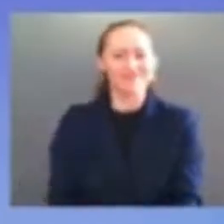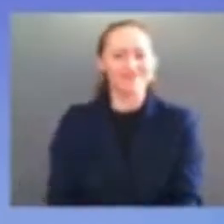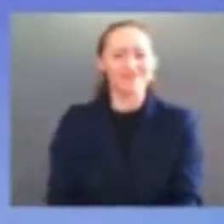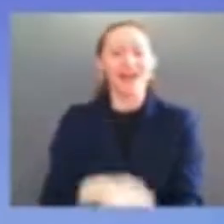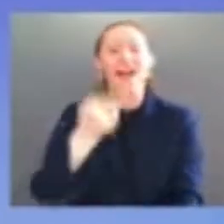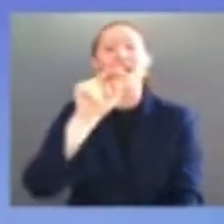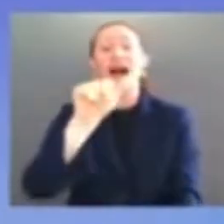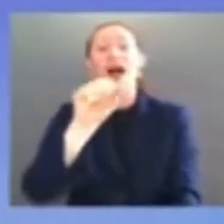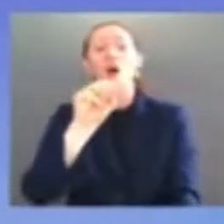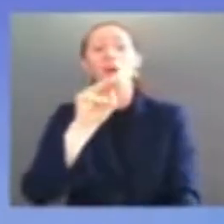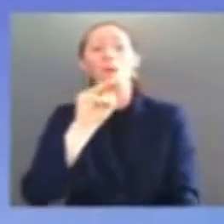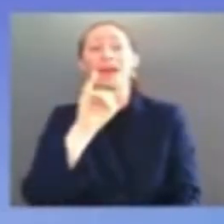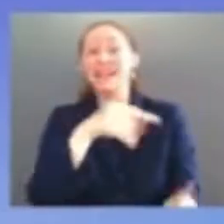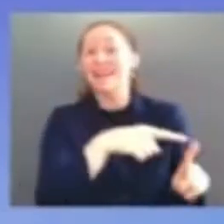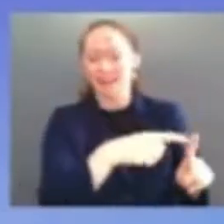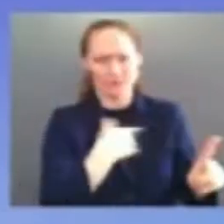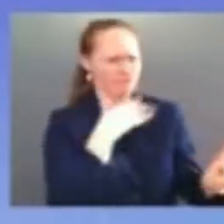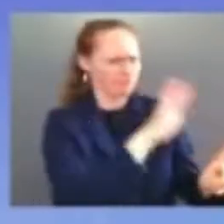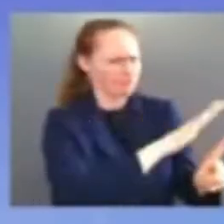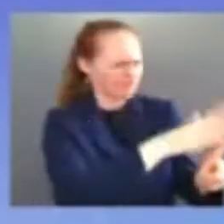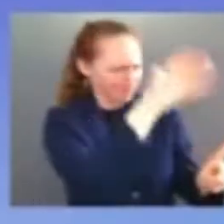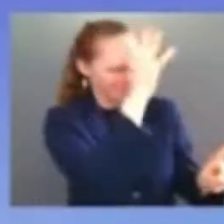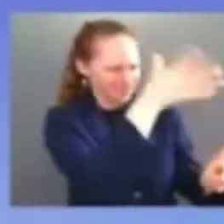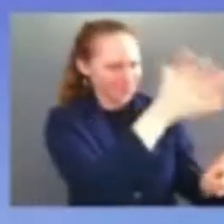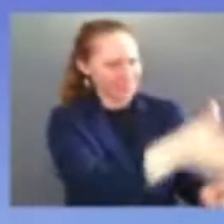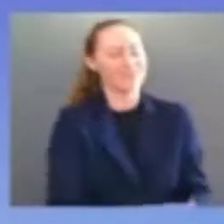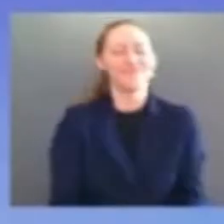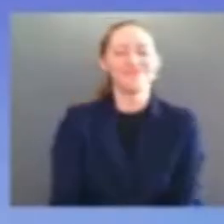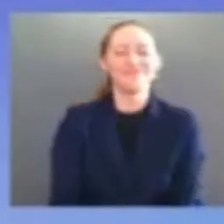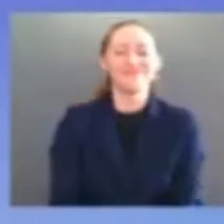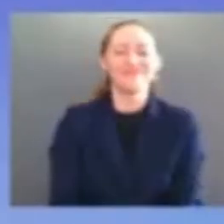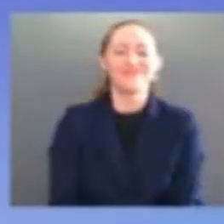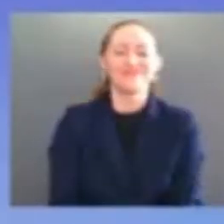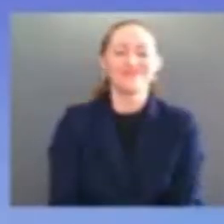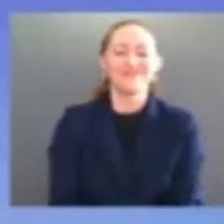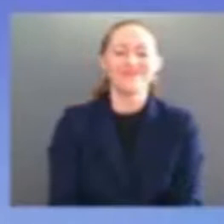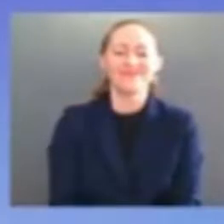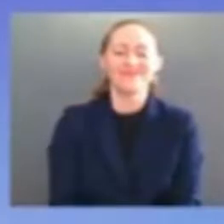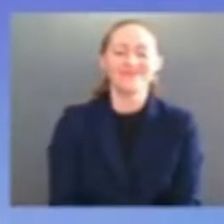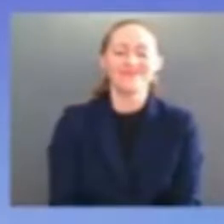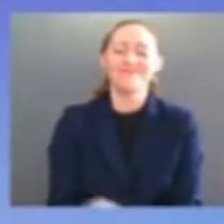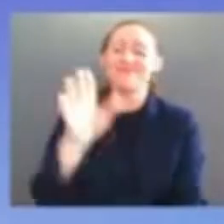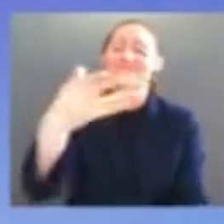i mean this from the bottom of my heart this is going to let so much shine sun shine on